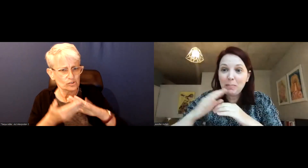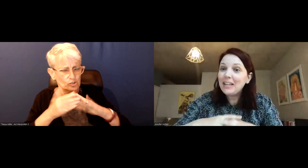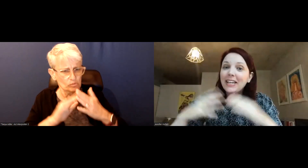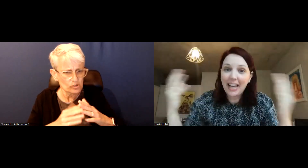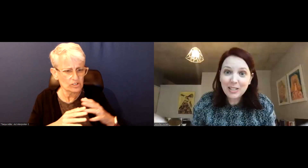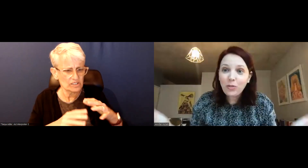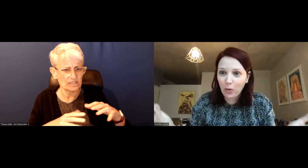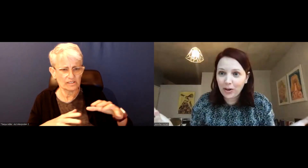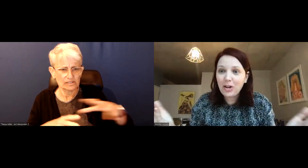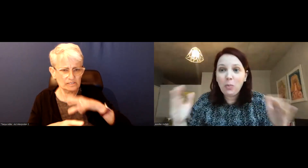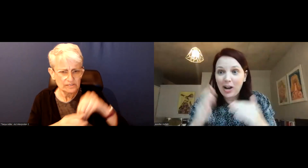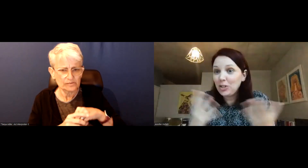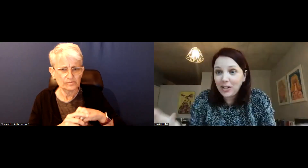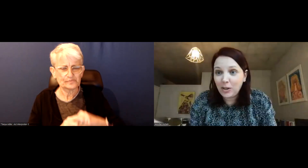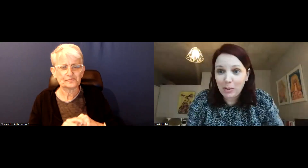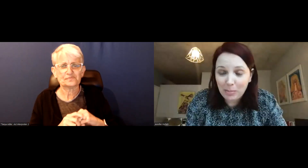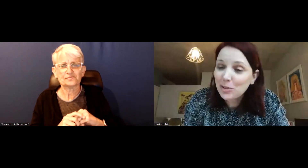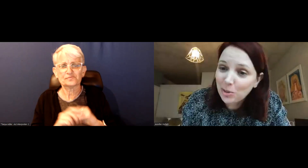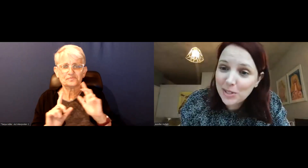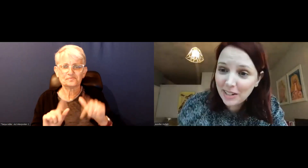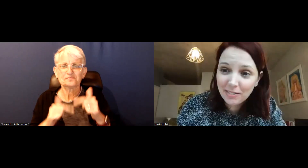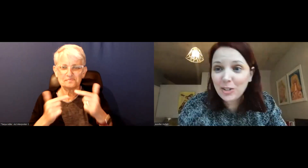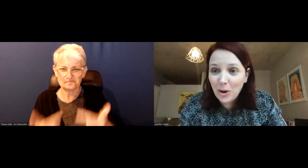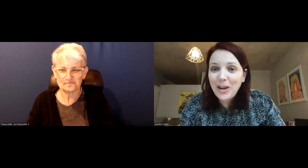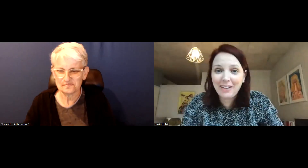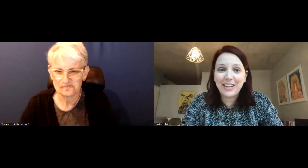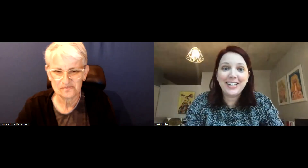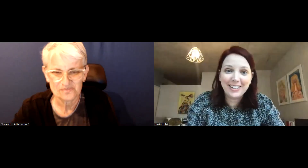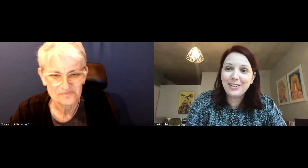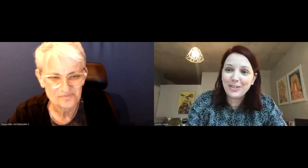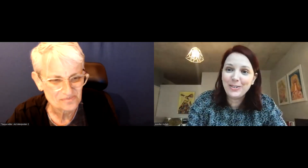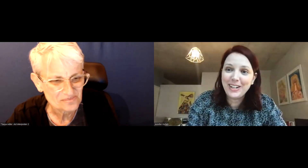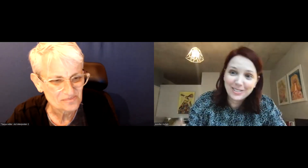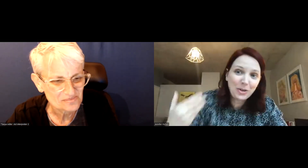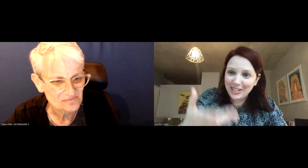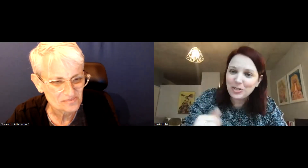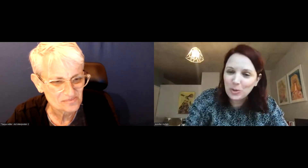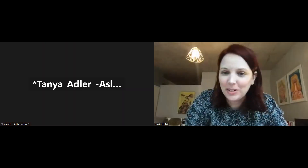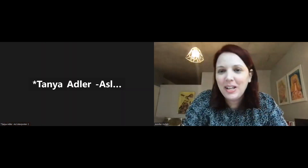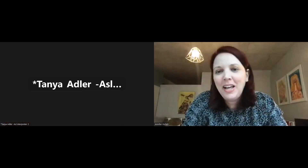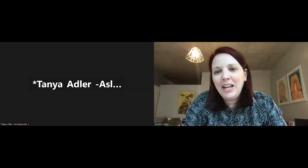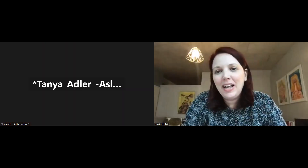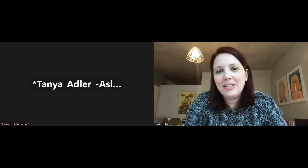We made the case for why you should care about public schools even if you don't have a kid who was going to school.